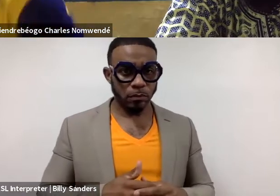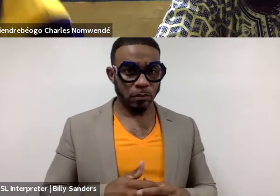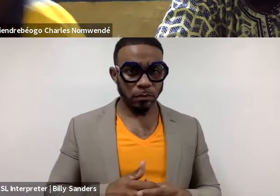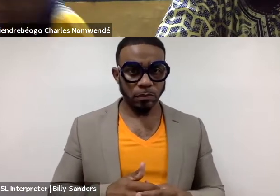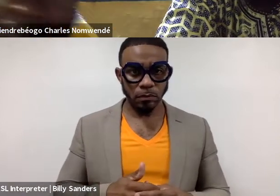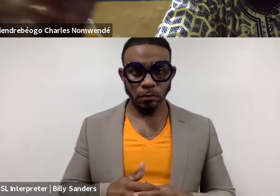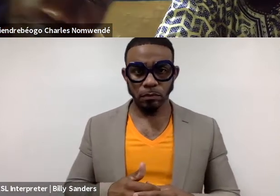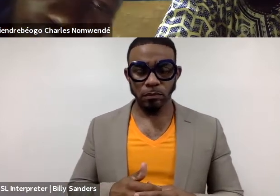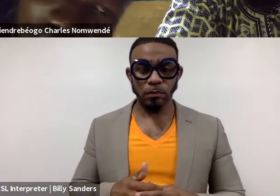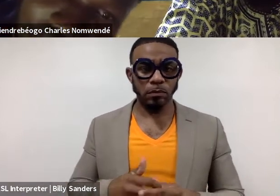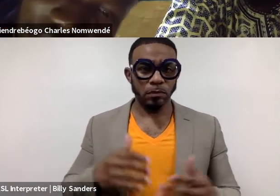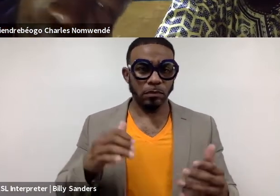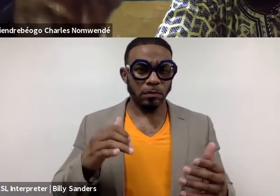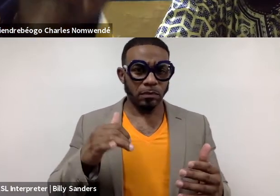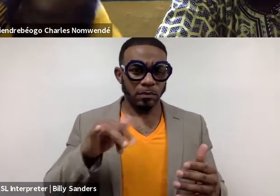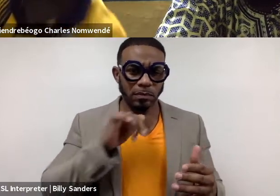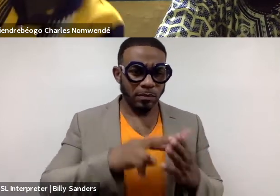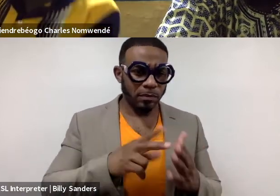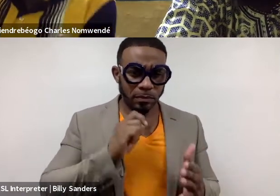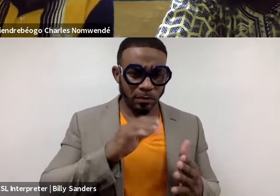of that platform doesn't mean that we are discounting